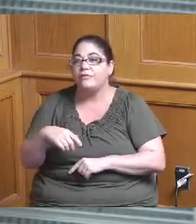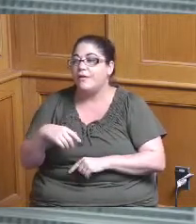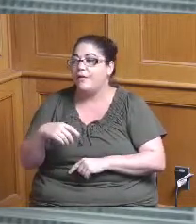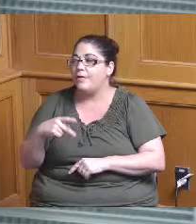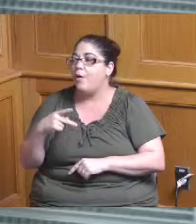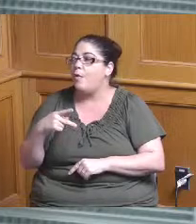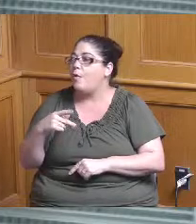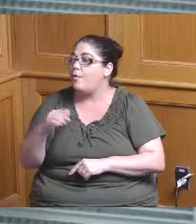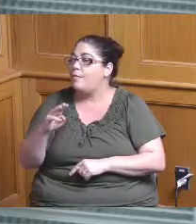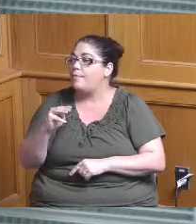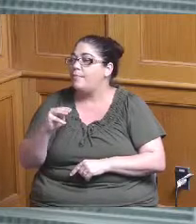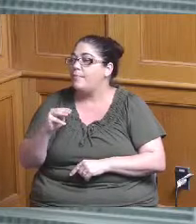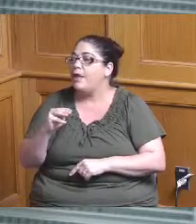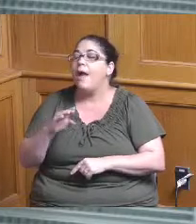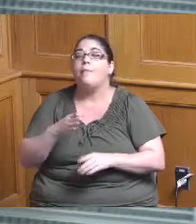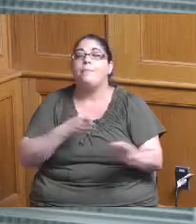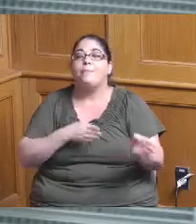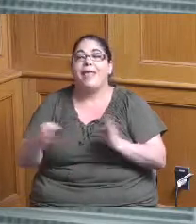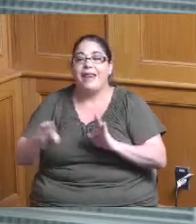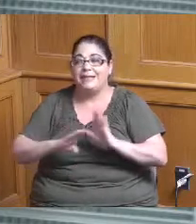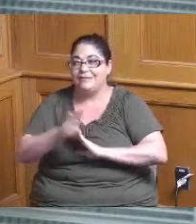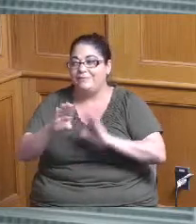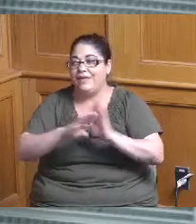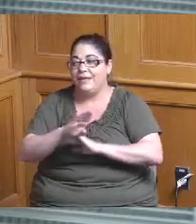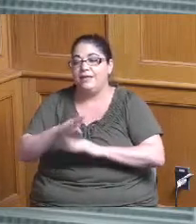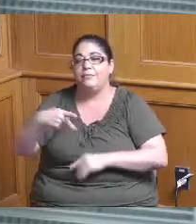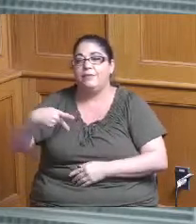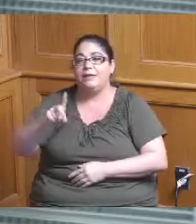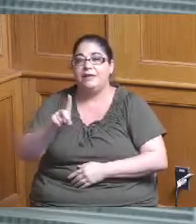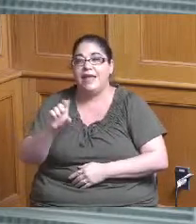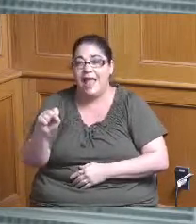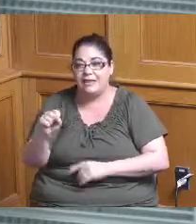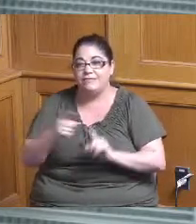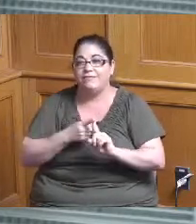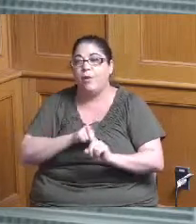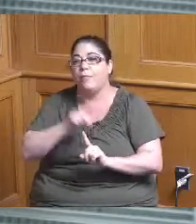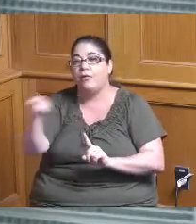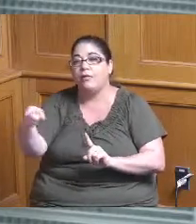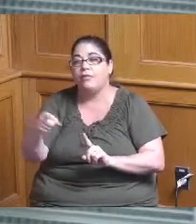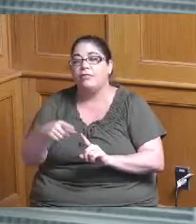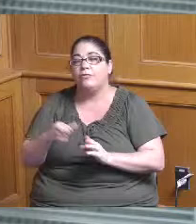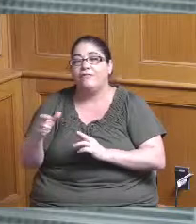he has a wealth of experience you'll find that he has a great demeanor and I think he